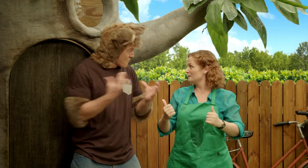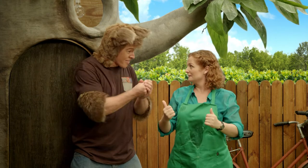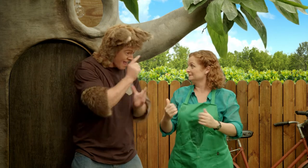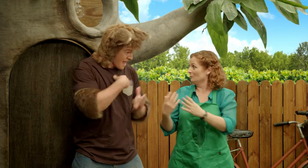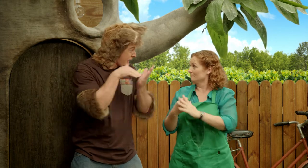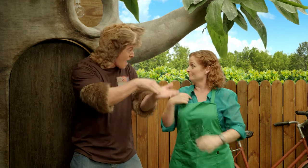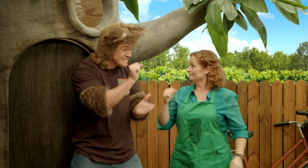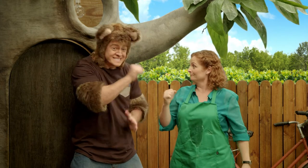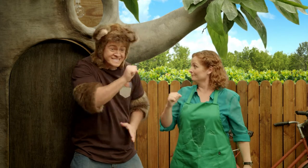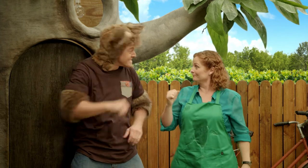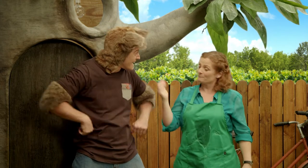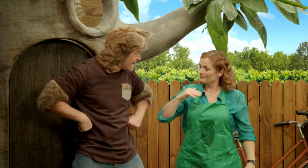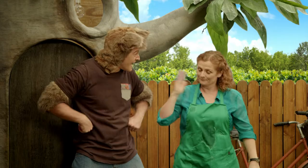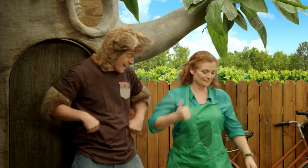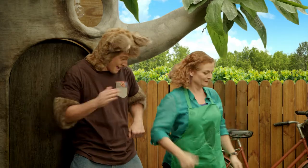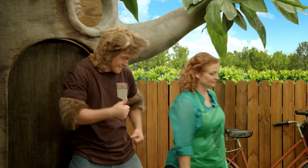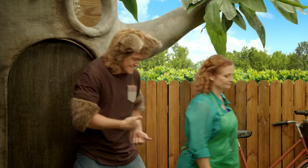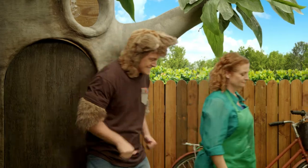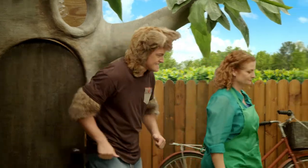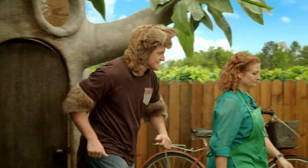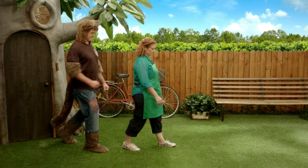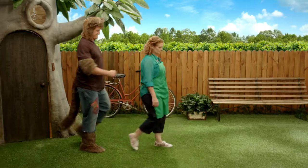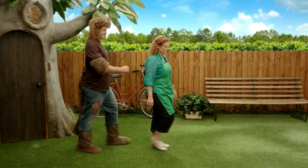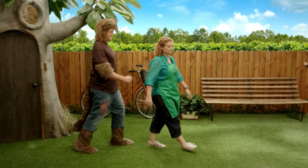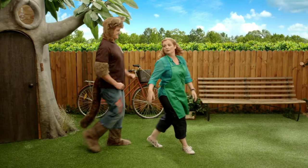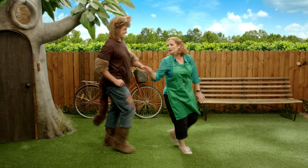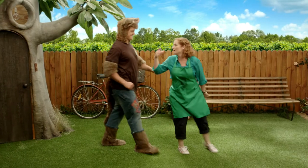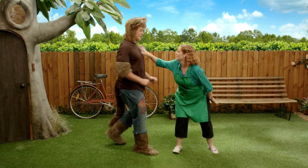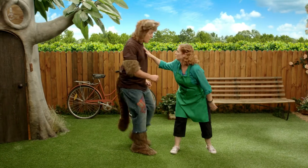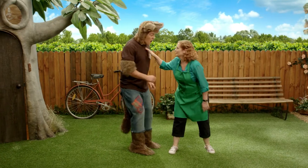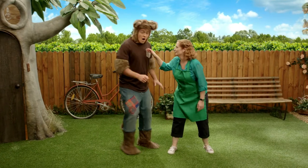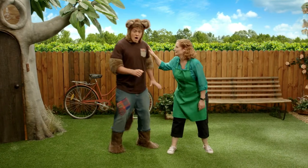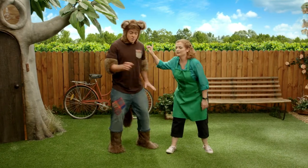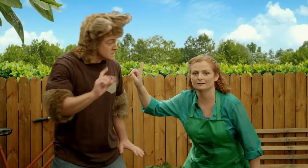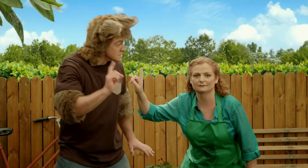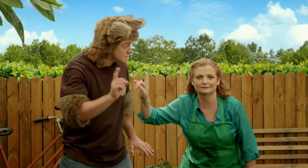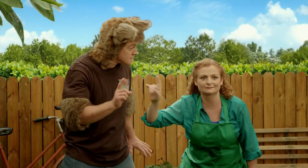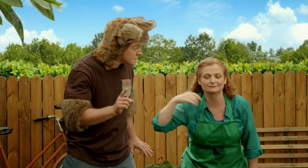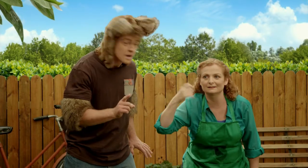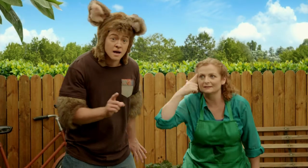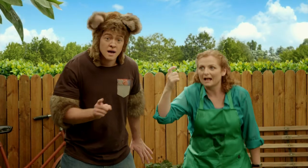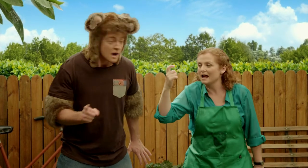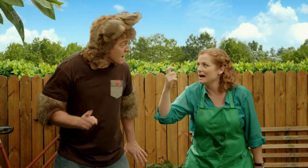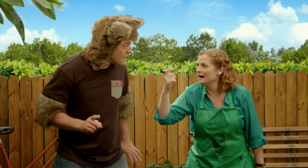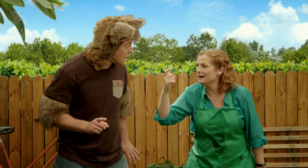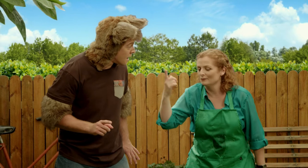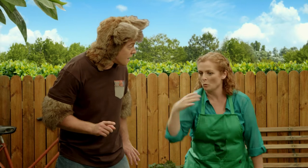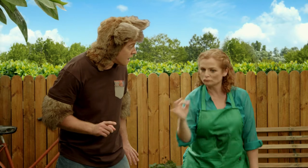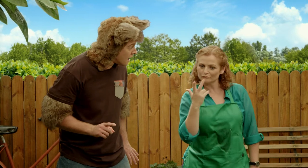Oh yeah! I’ll help yeah. Well come on then. Oh! Possum! What is it? I have an idea.